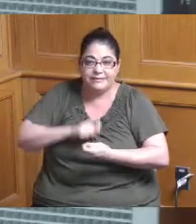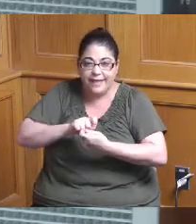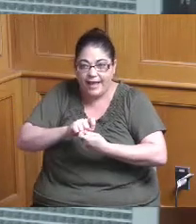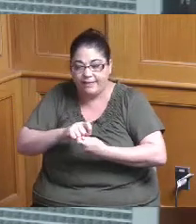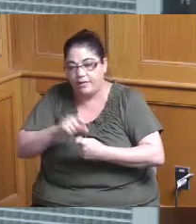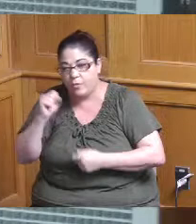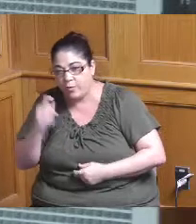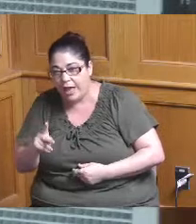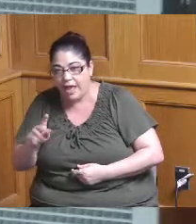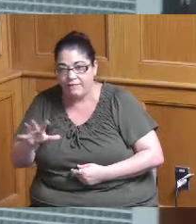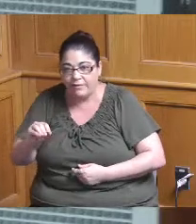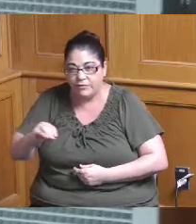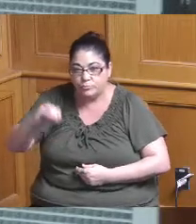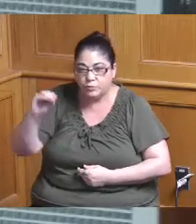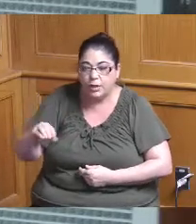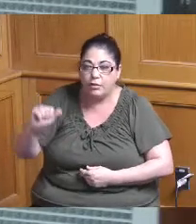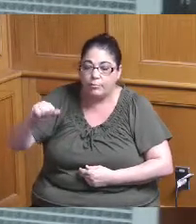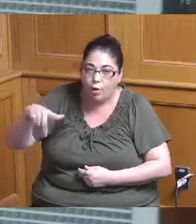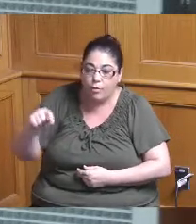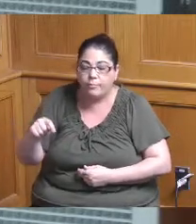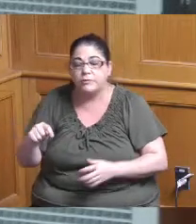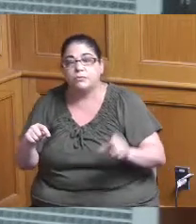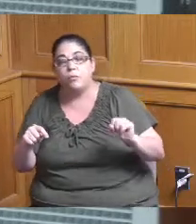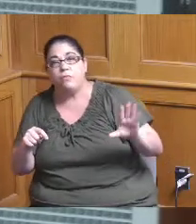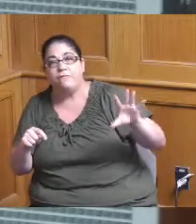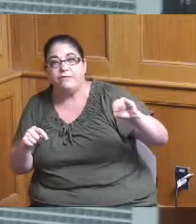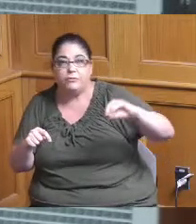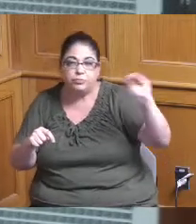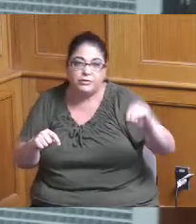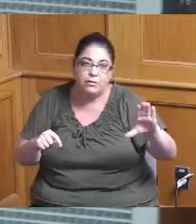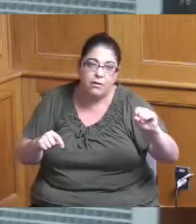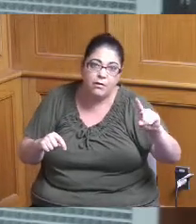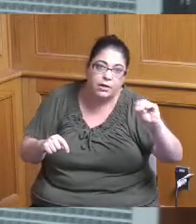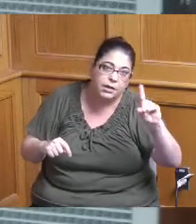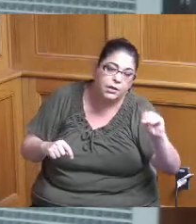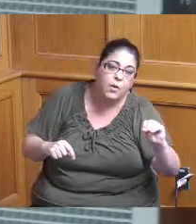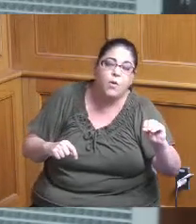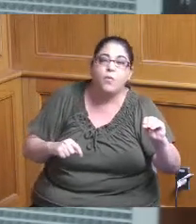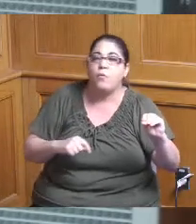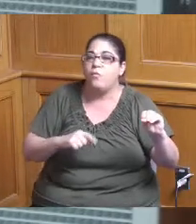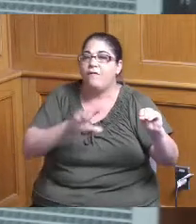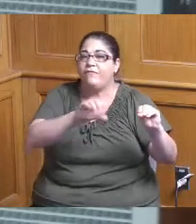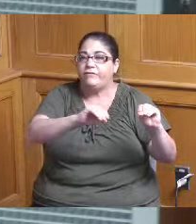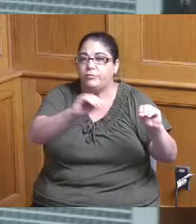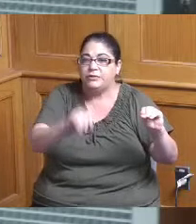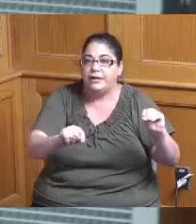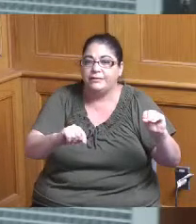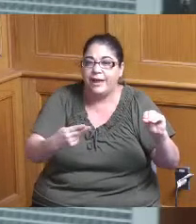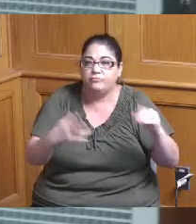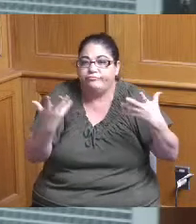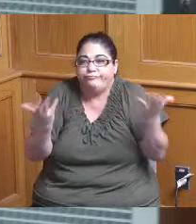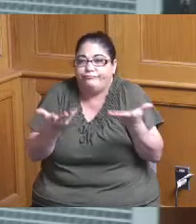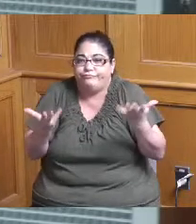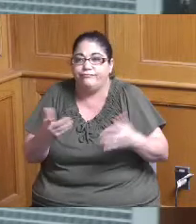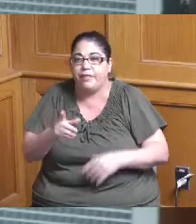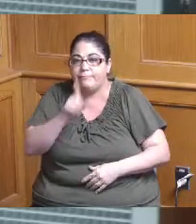it's 15 of the apartments or it's 50 of the condos or it's 50 percent of the apartments they're